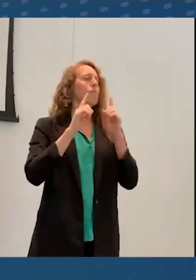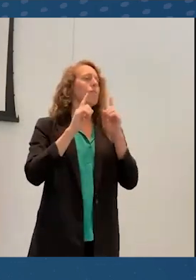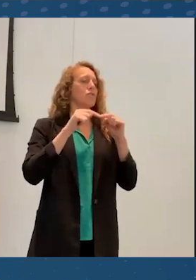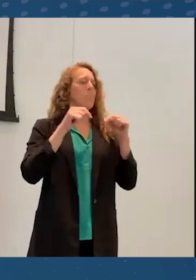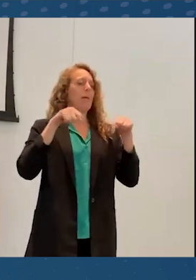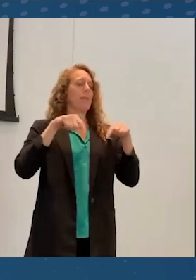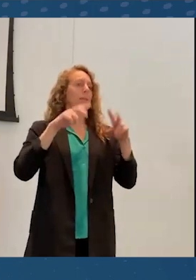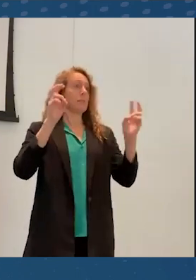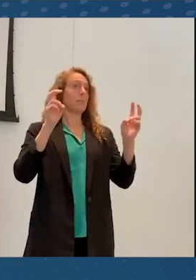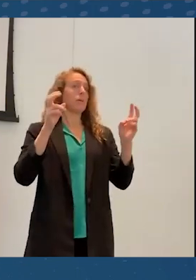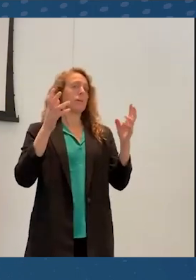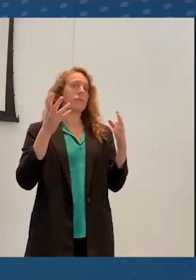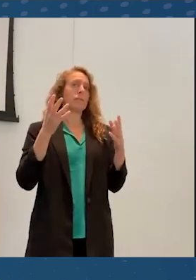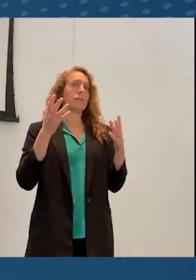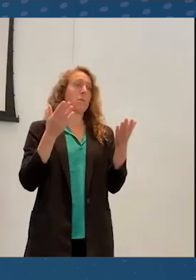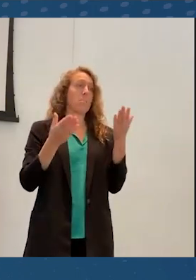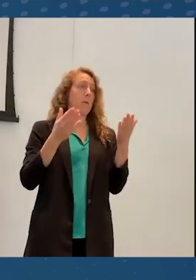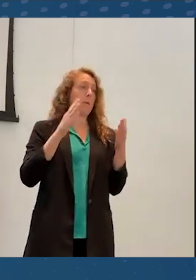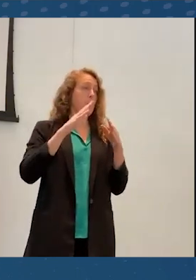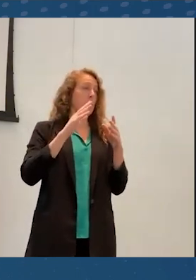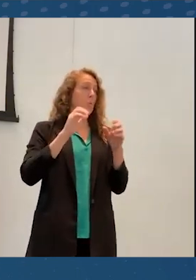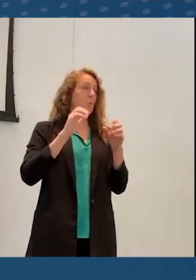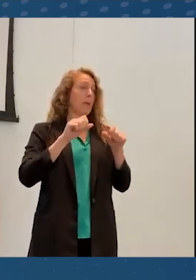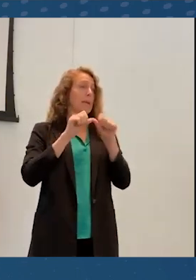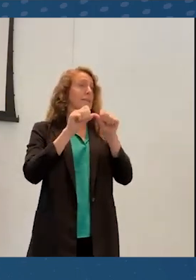perhaps on Slack and through Zoom.